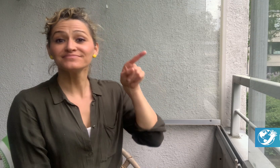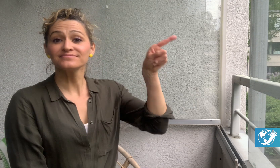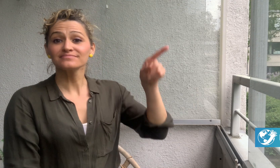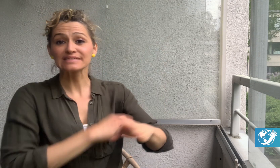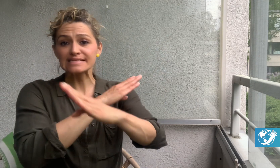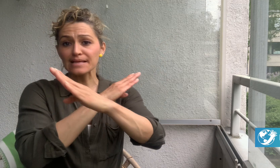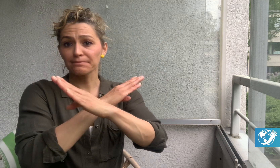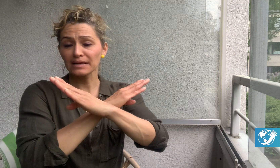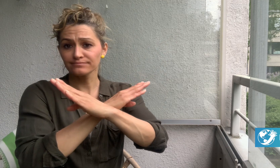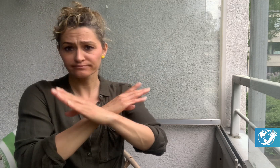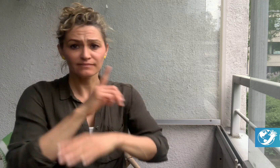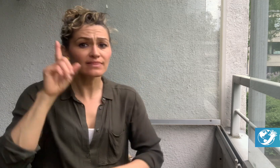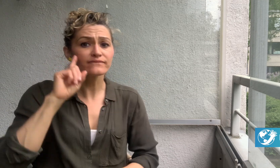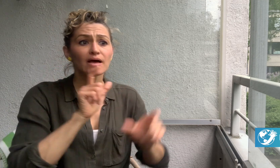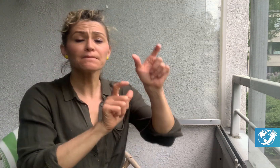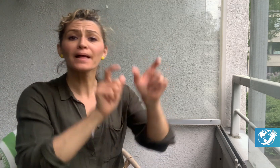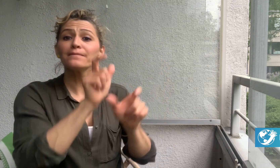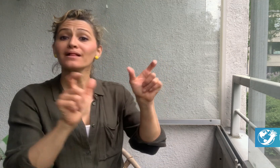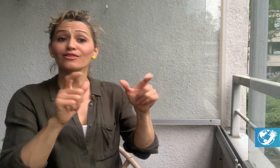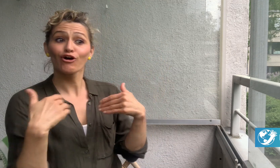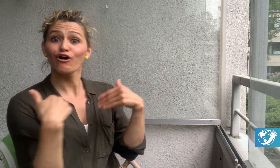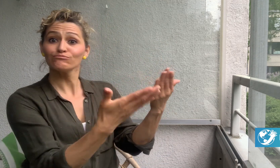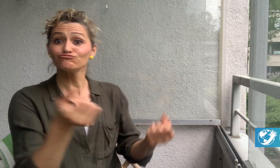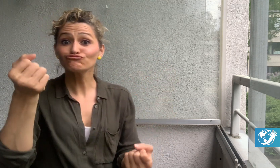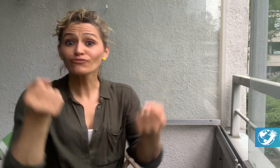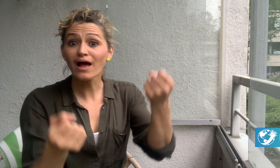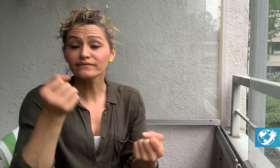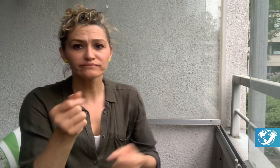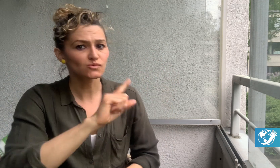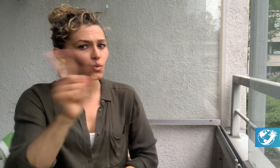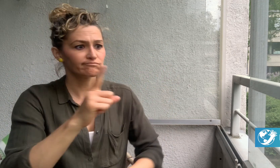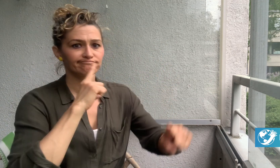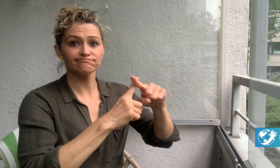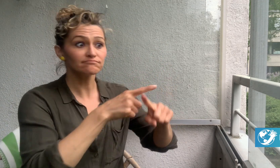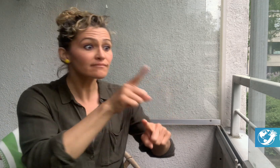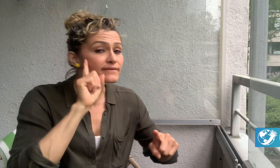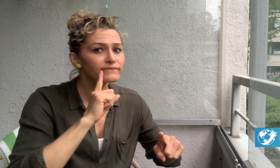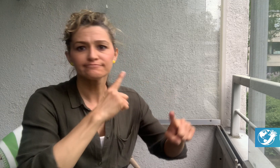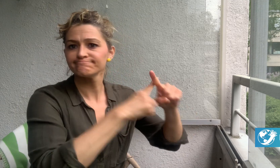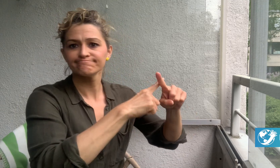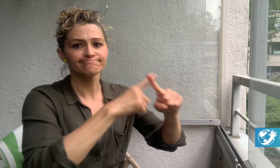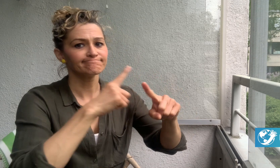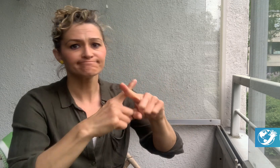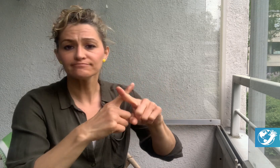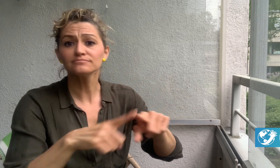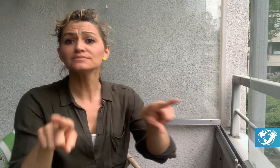In Zambia, Deaf people are still not allowed